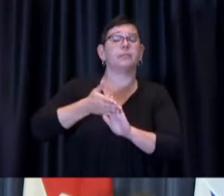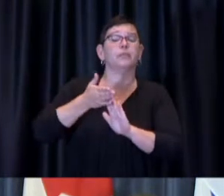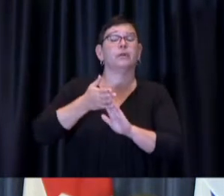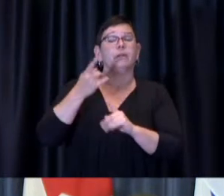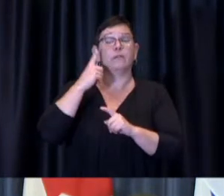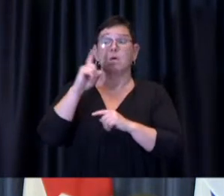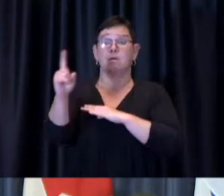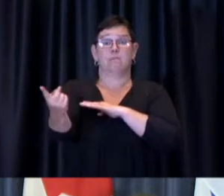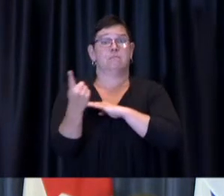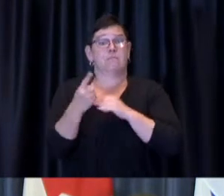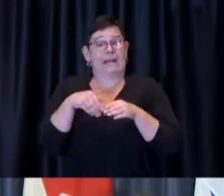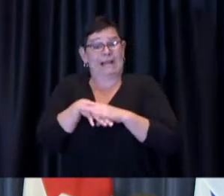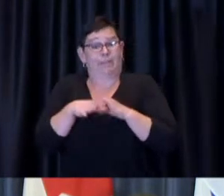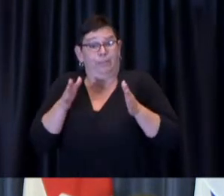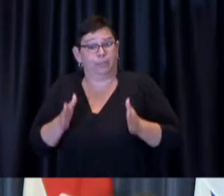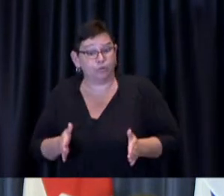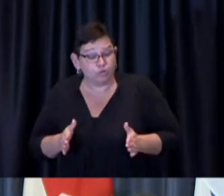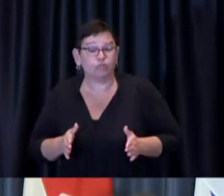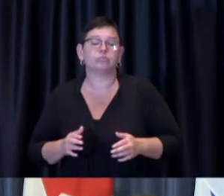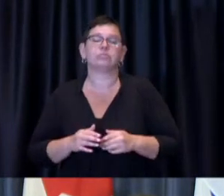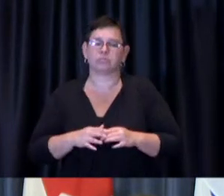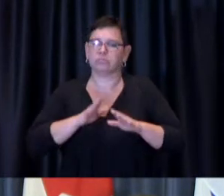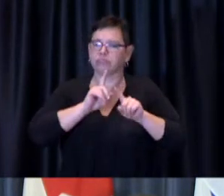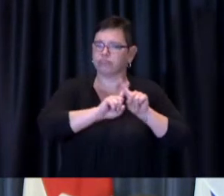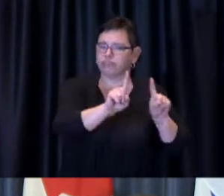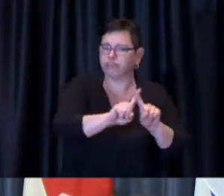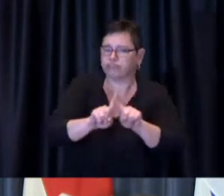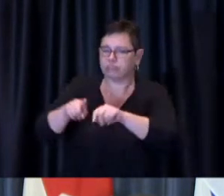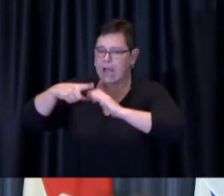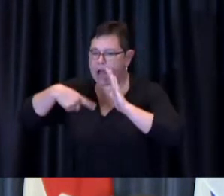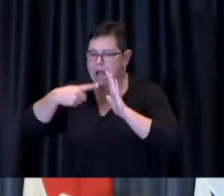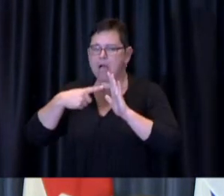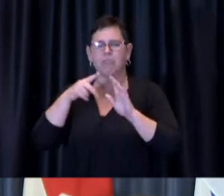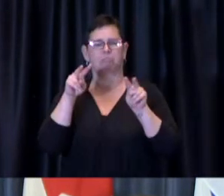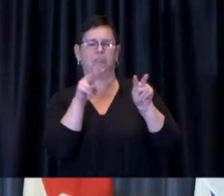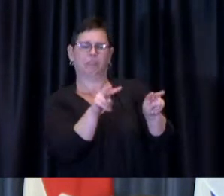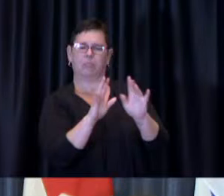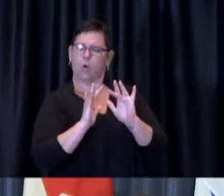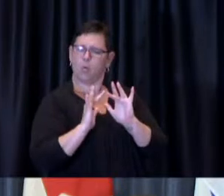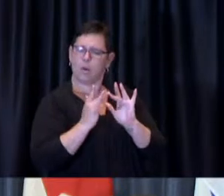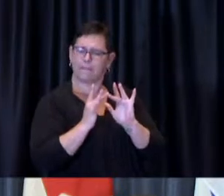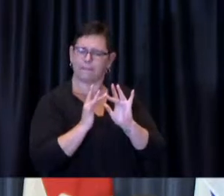Our website will have details for each service and building and for all of the hours of operation.